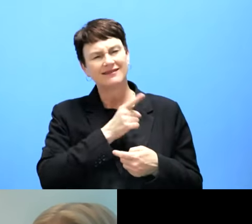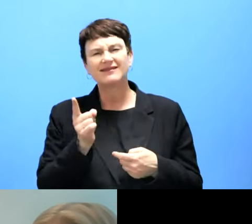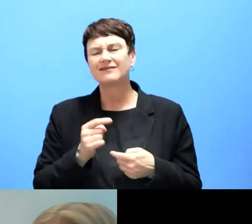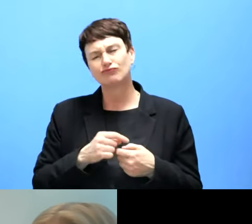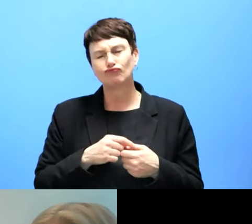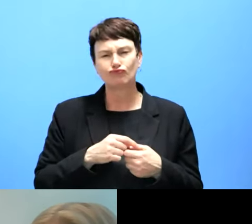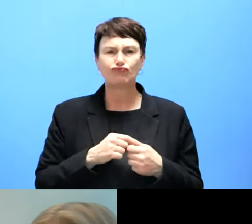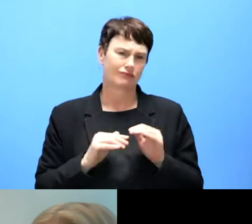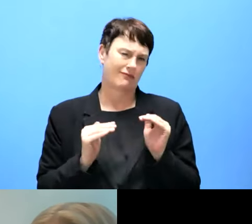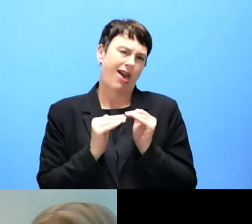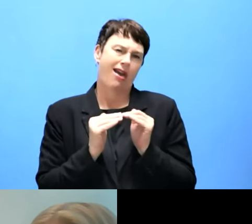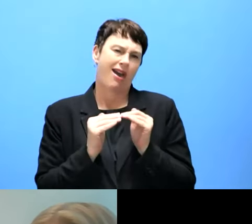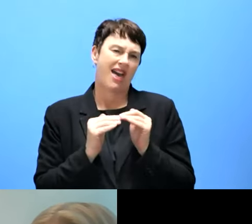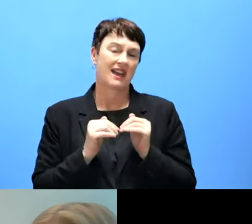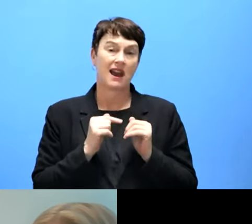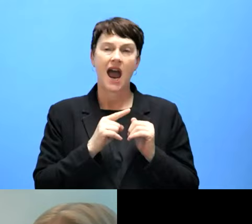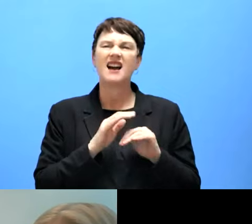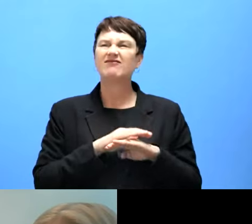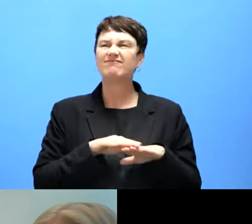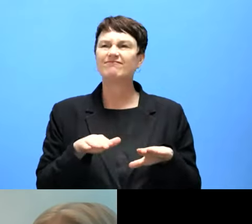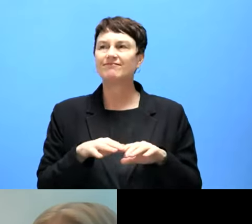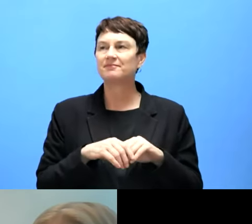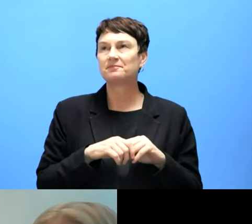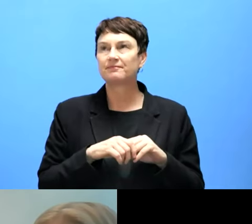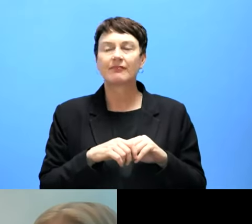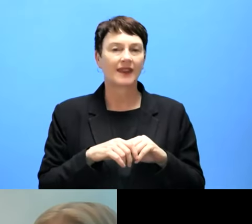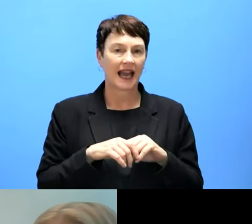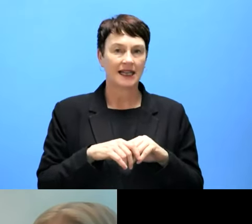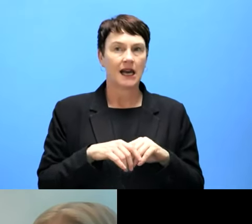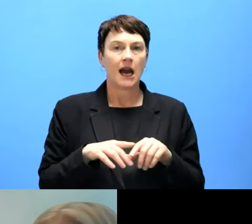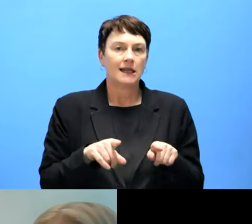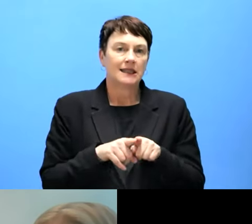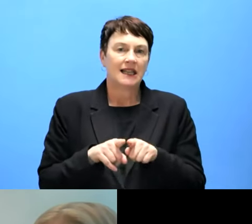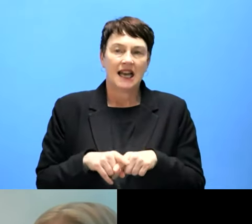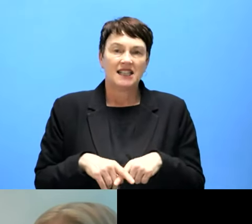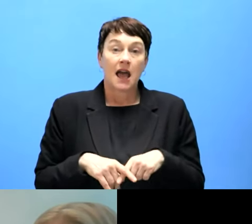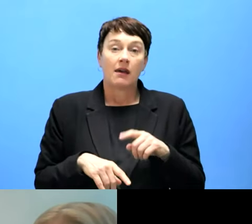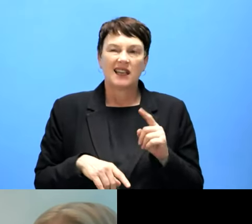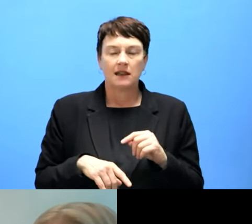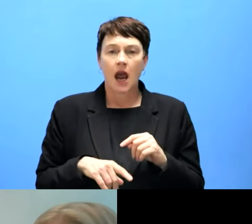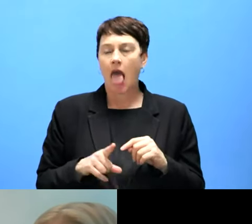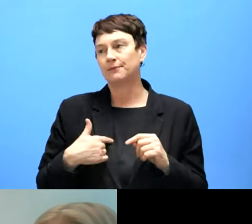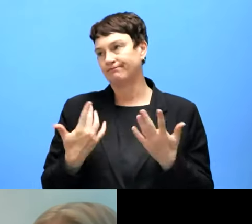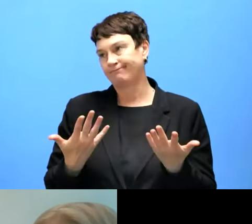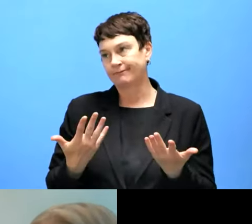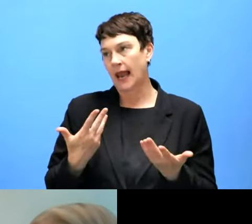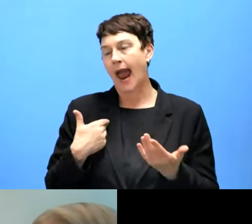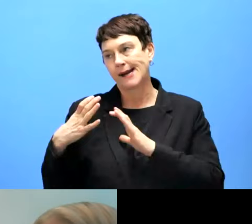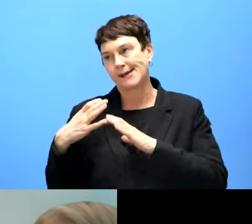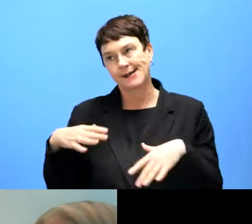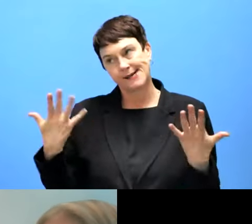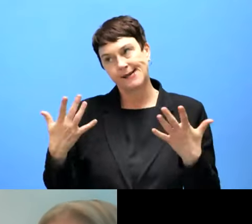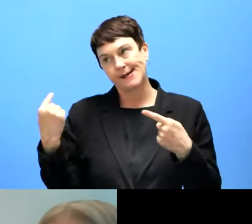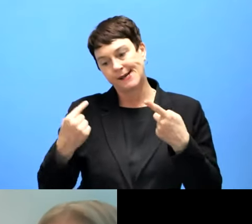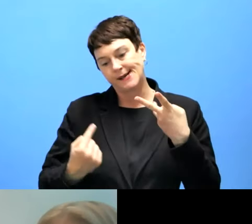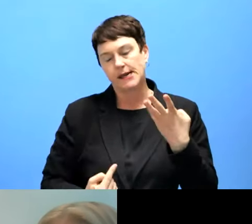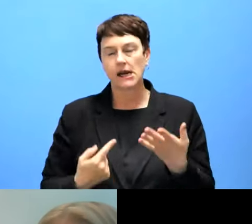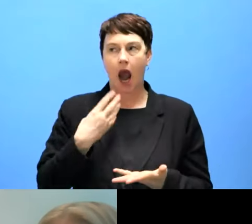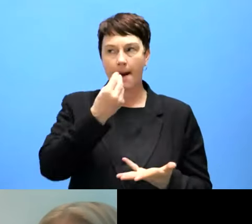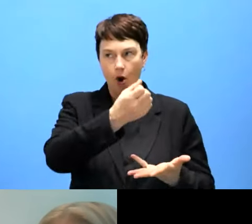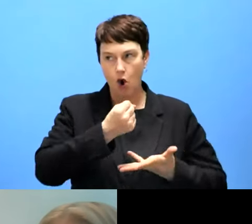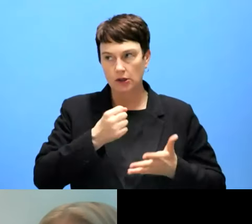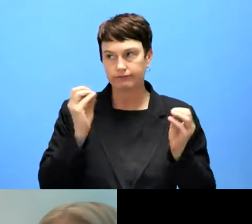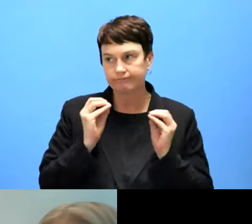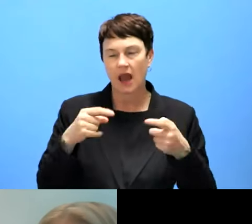it's not like an exemption that they misuse. It's not our interpretation right now, but I think in